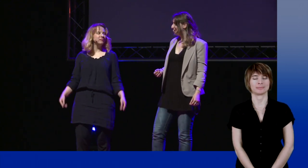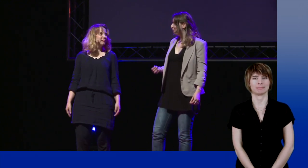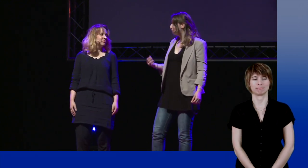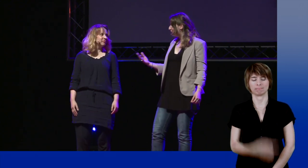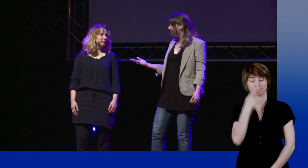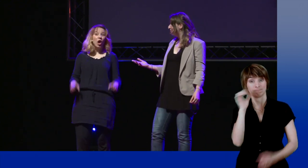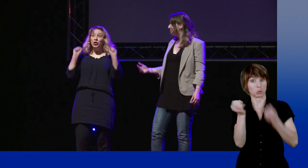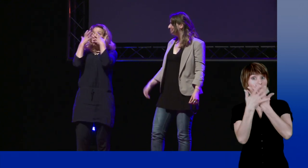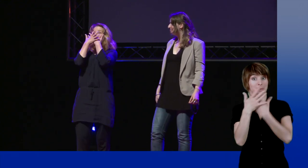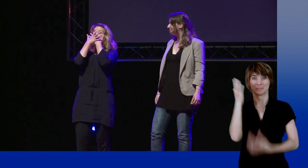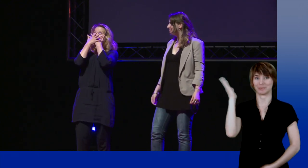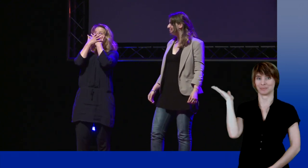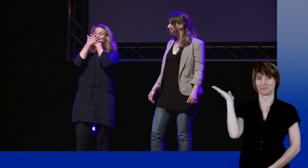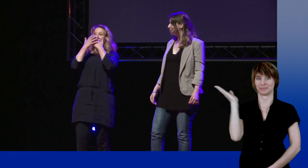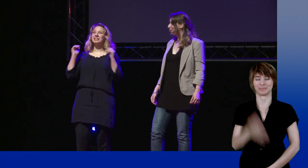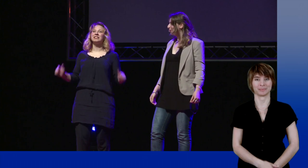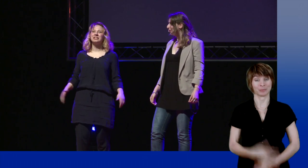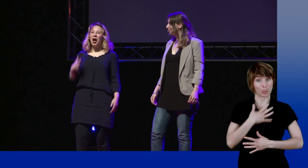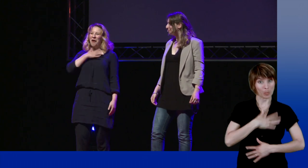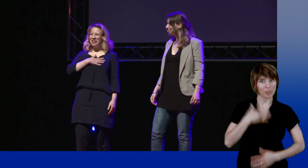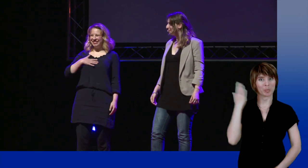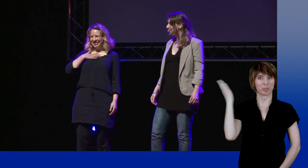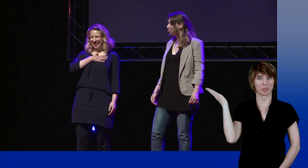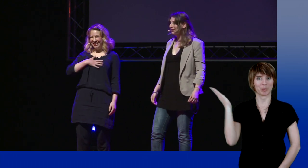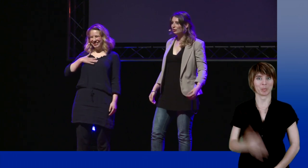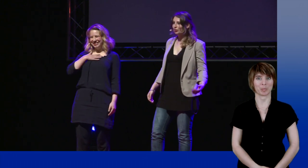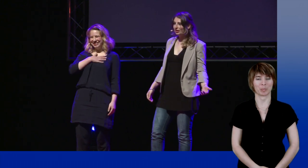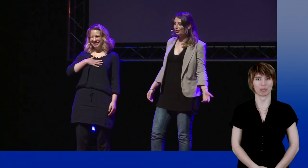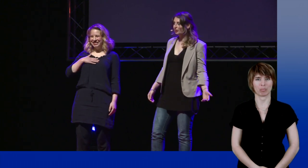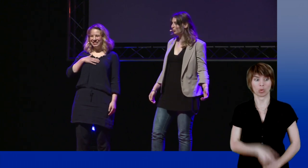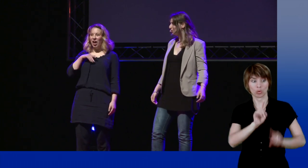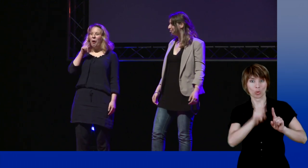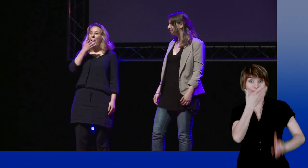If they are surprised, glad, if something is good-looking.